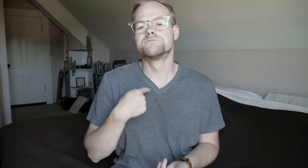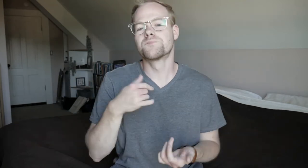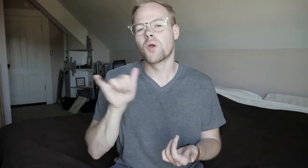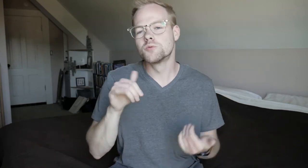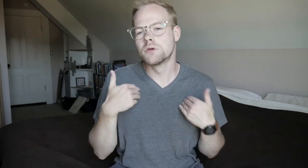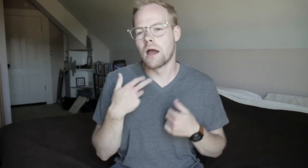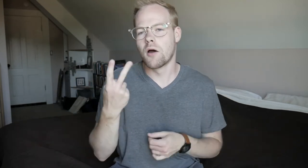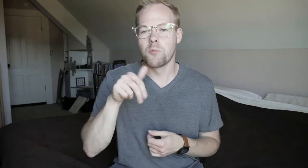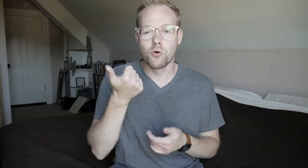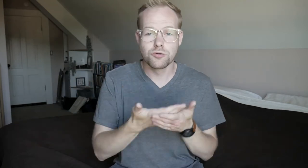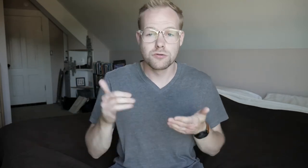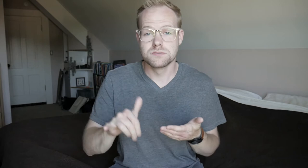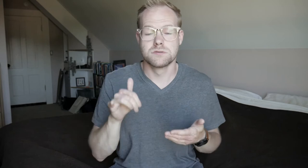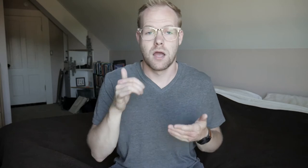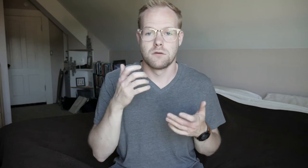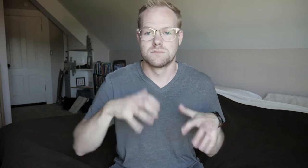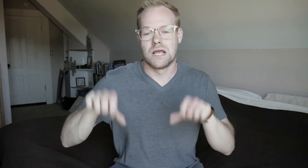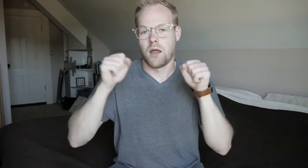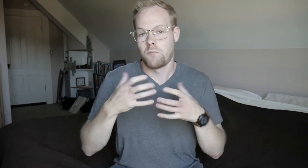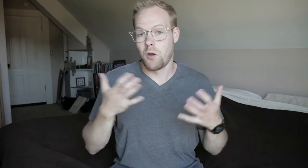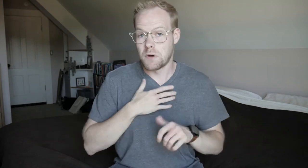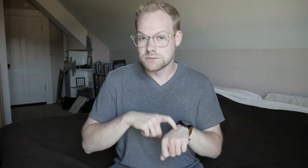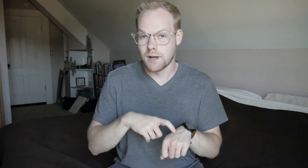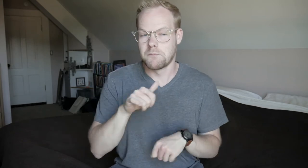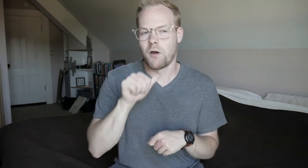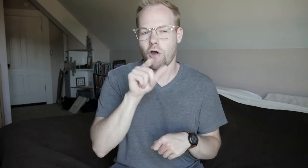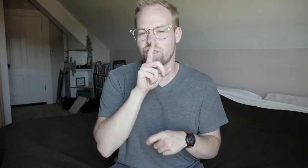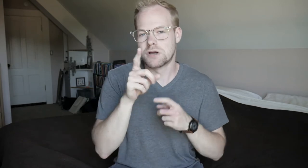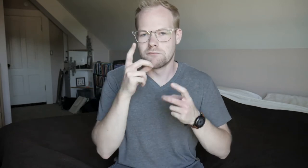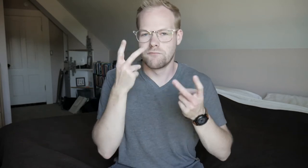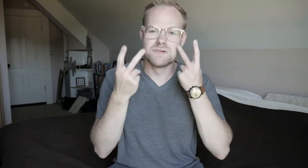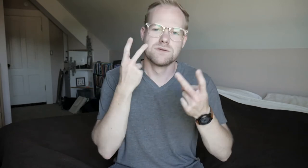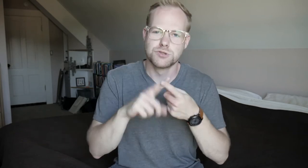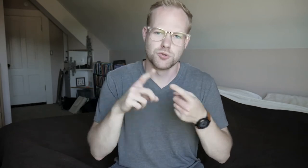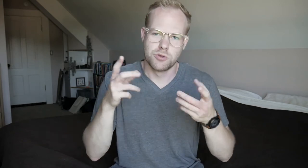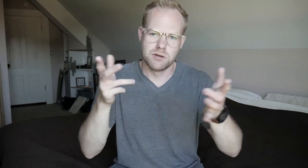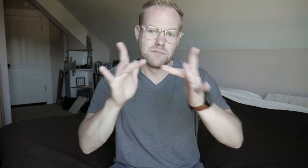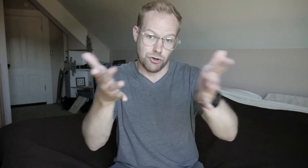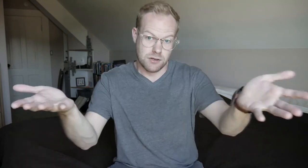I also had a couple of other things that took up a lot of my time that aren't really visible to the internet.